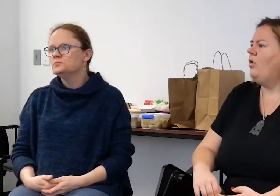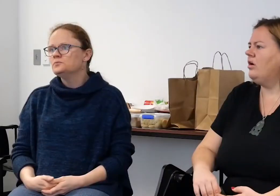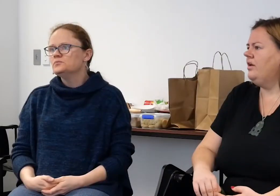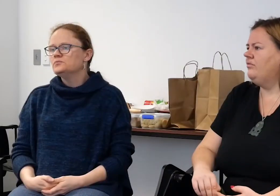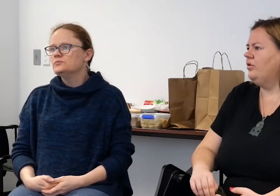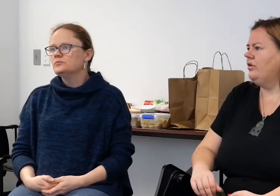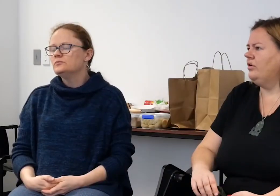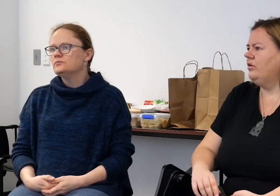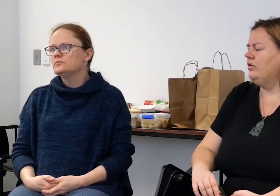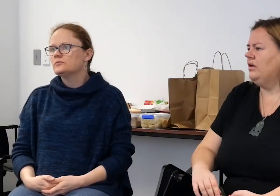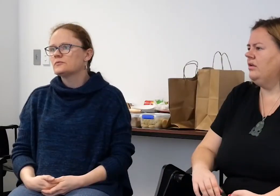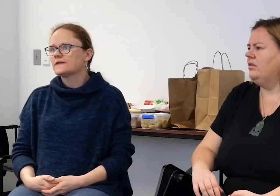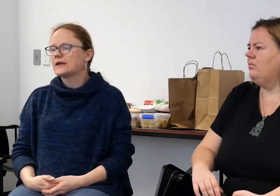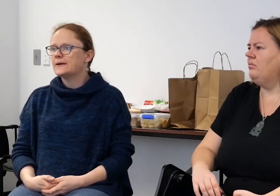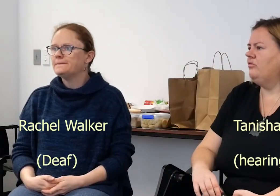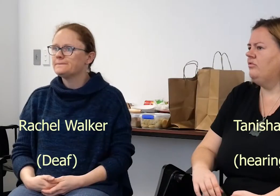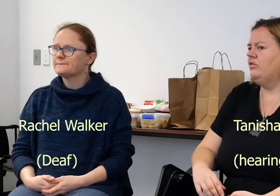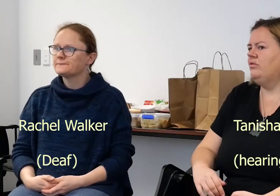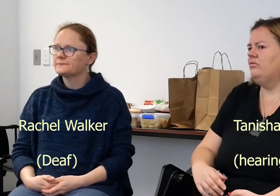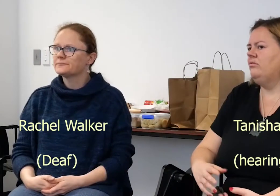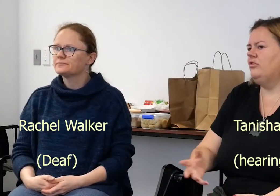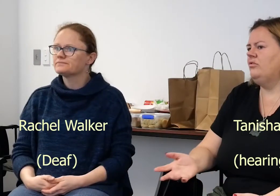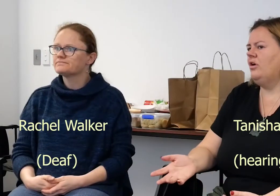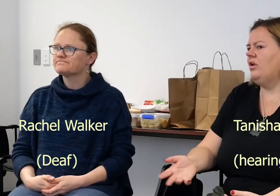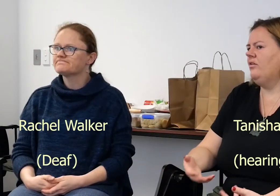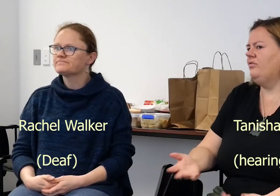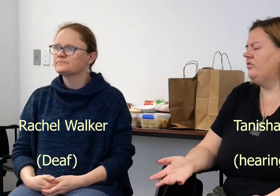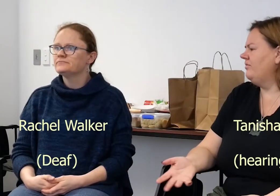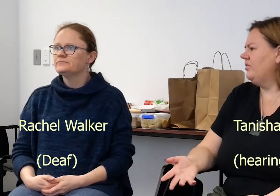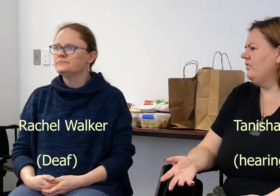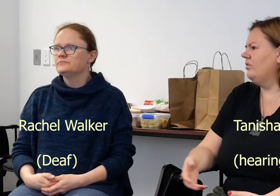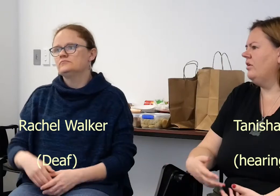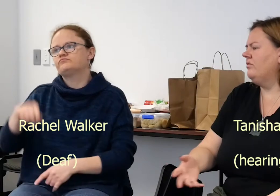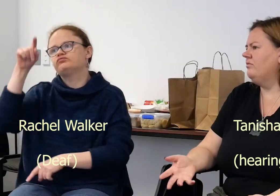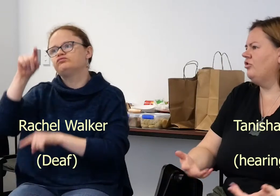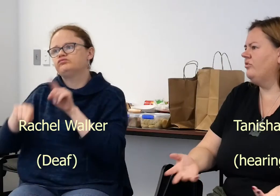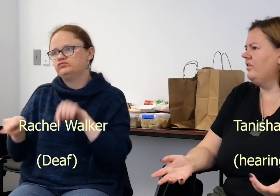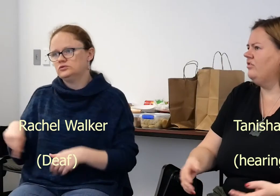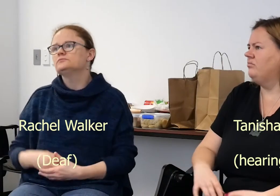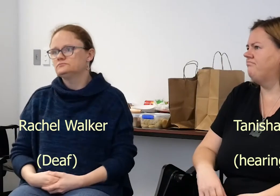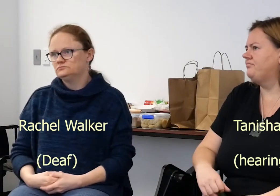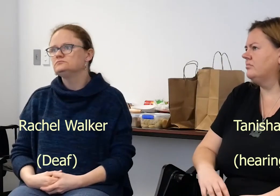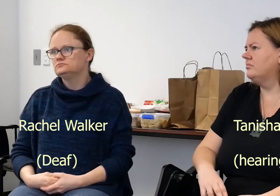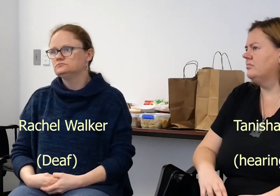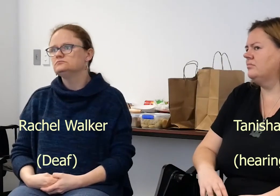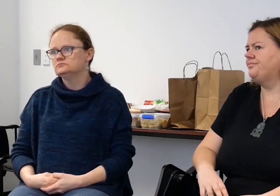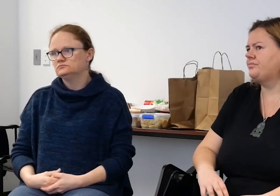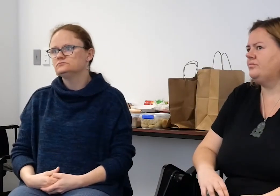What kind of work, of your deaf friends, what kinds of jobs do they do? A huge variety.